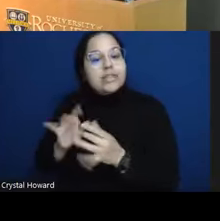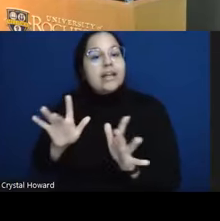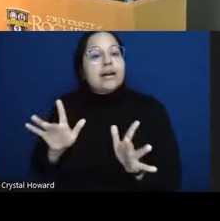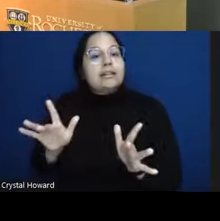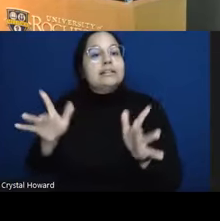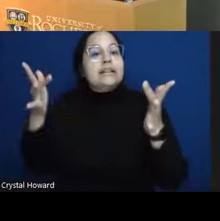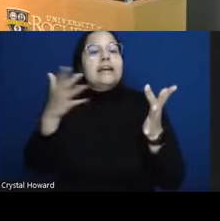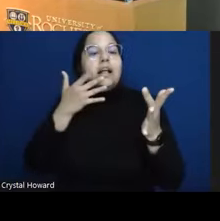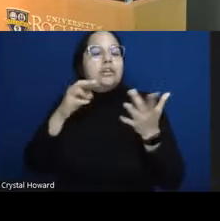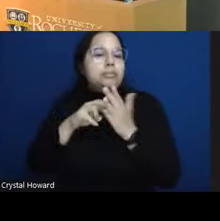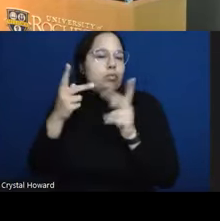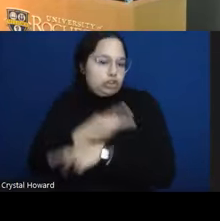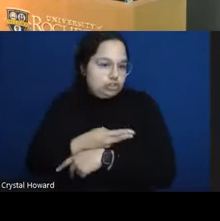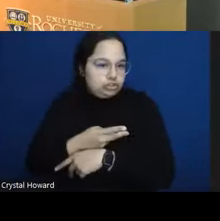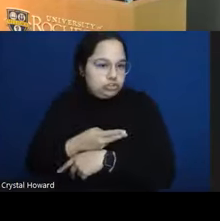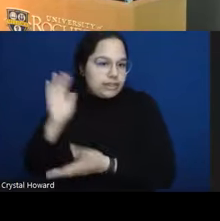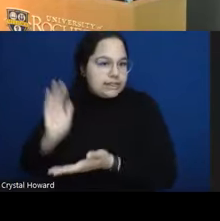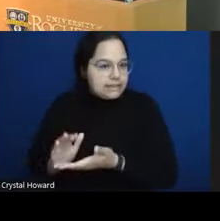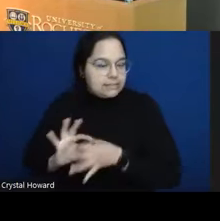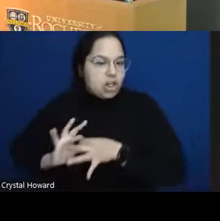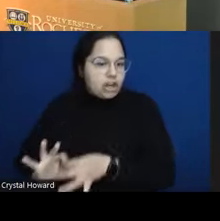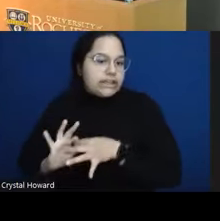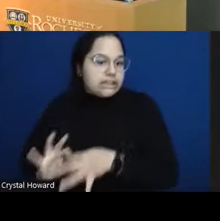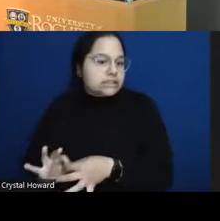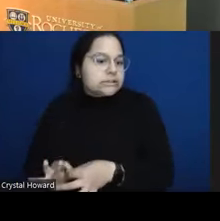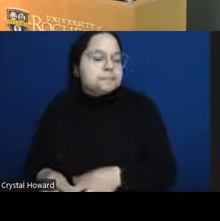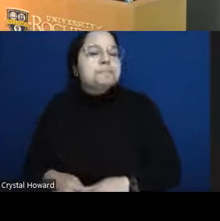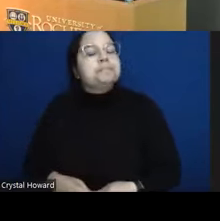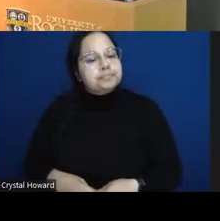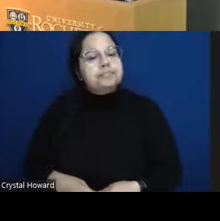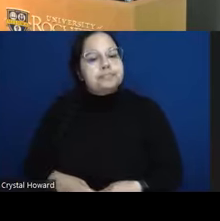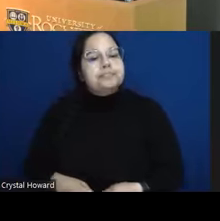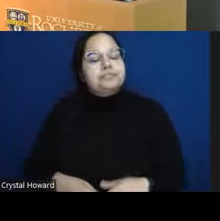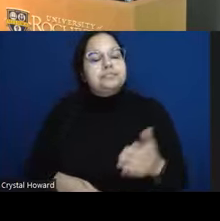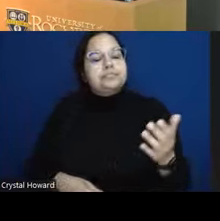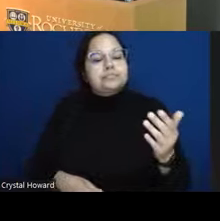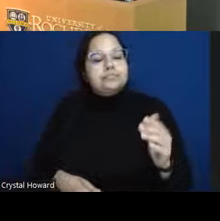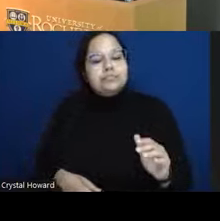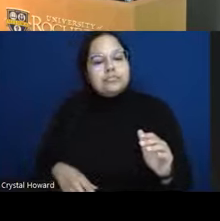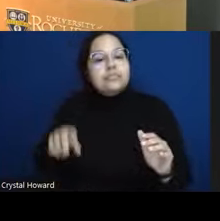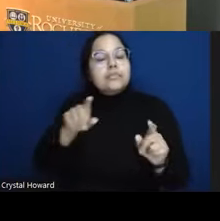worse um where they were at that point in time um and then we can also see where they were at